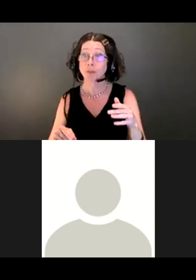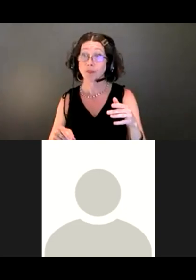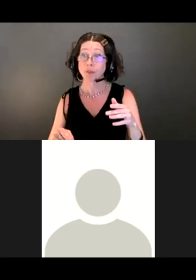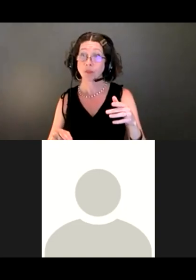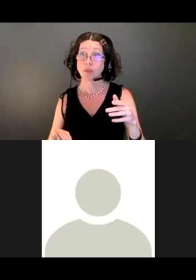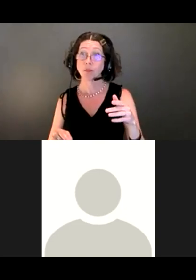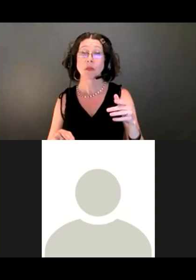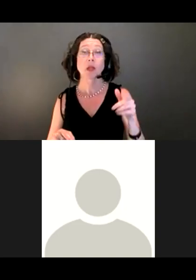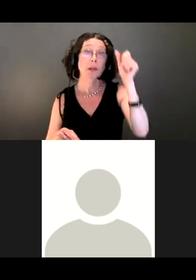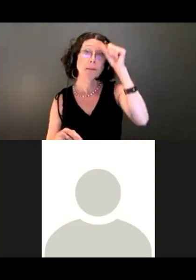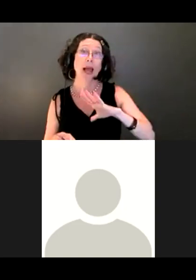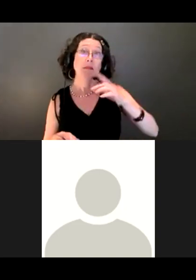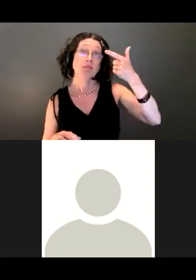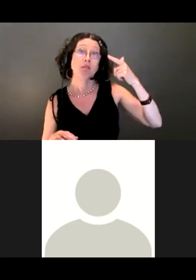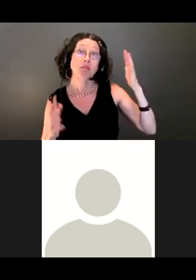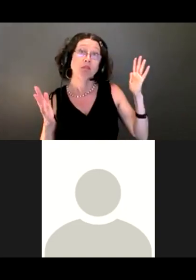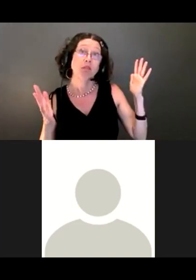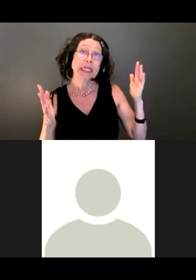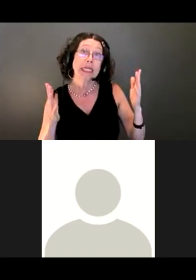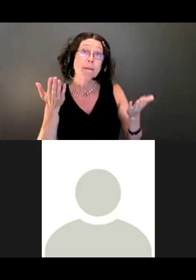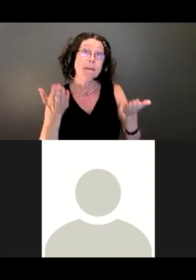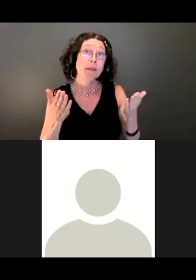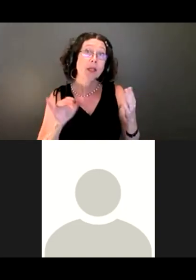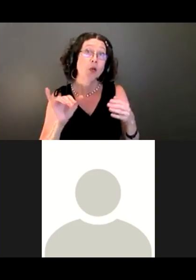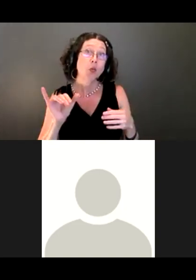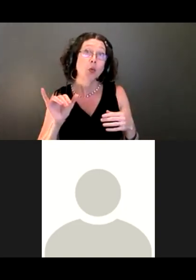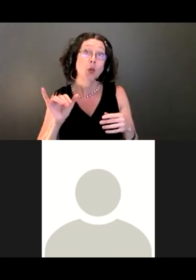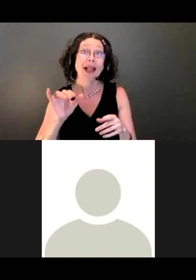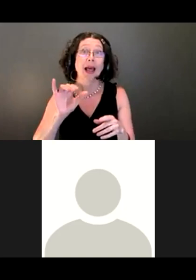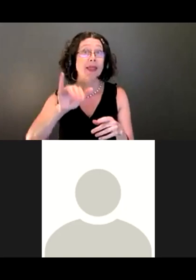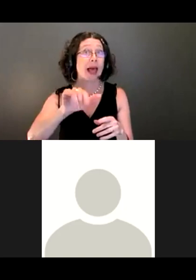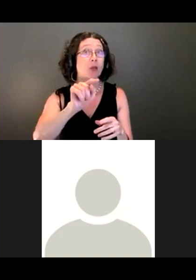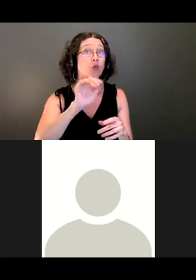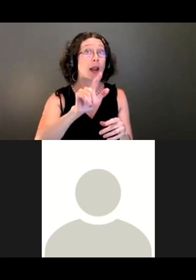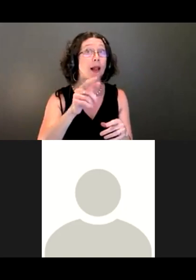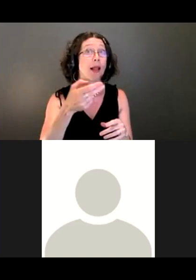us who live on the street right after that trailhead would